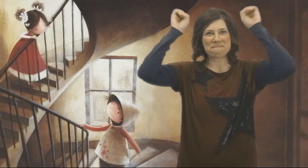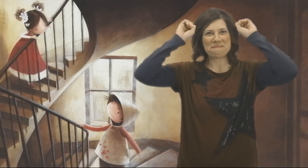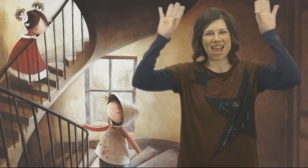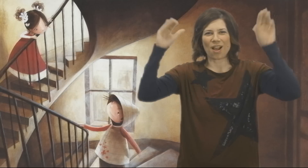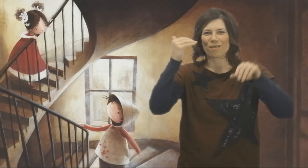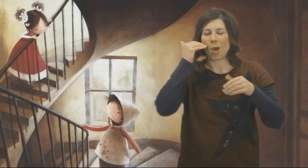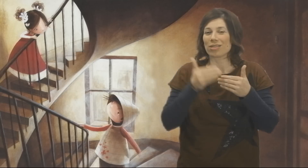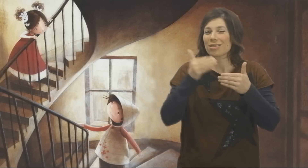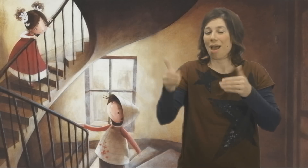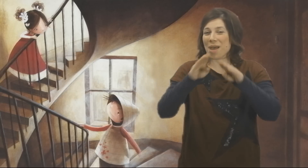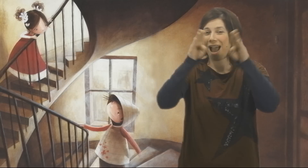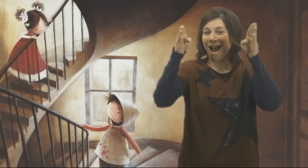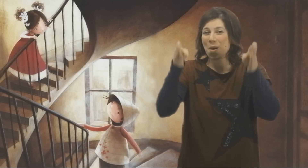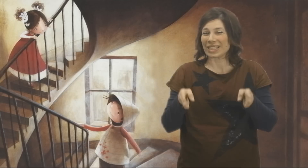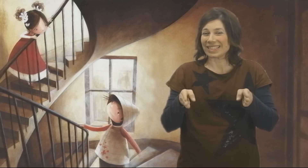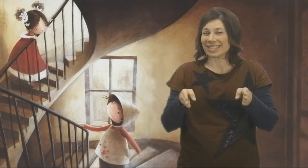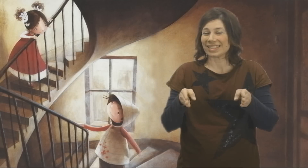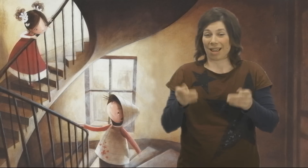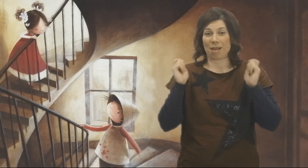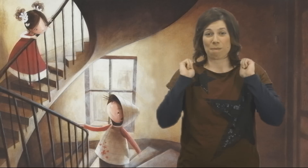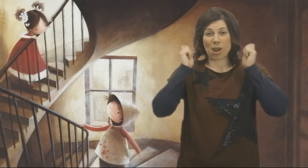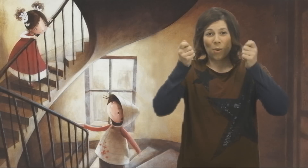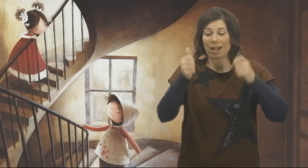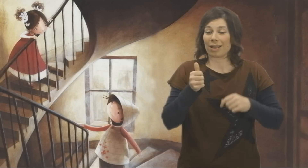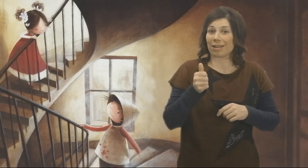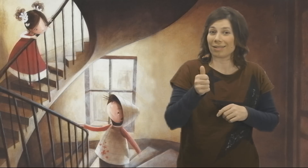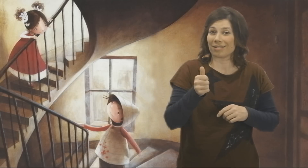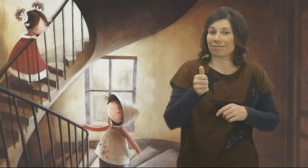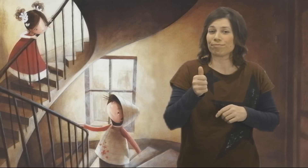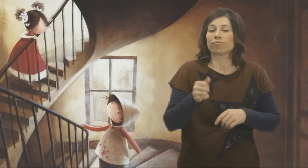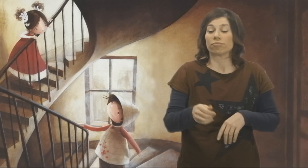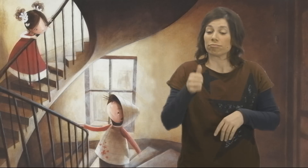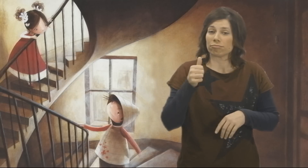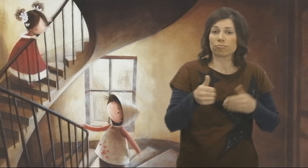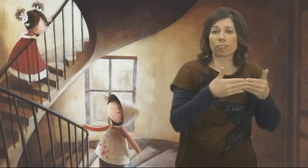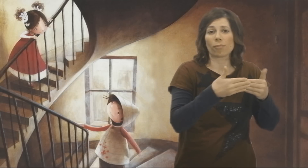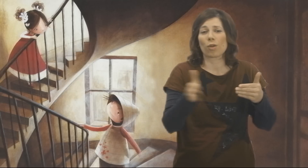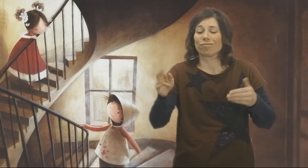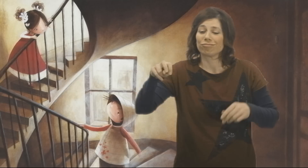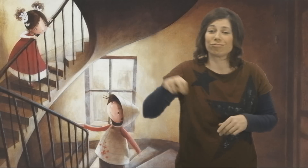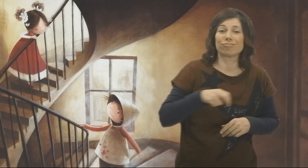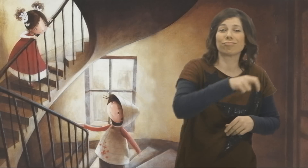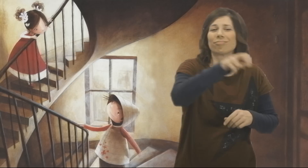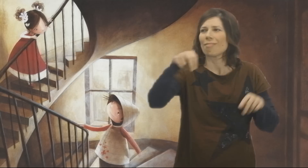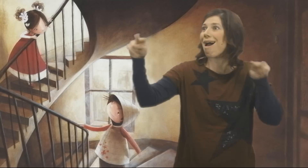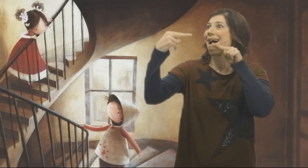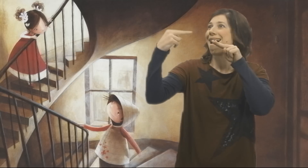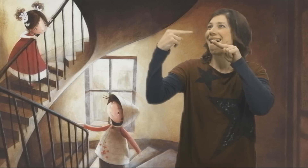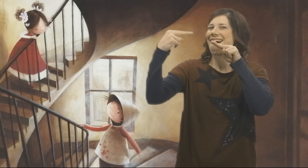Mary lives next door. Paul rings her bell.